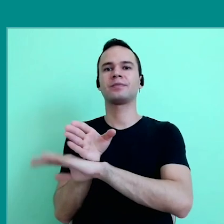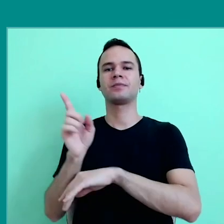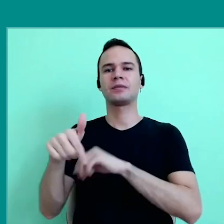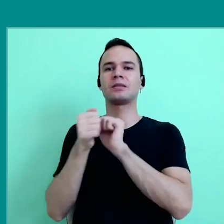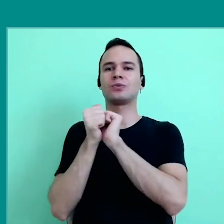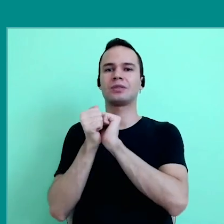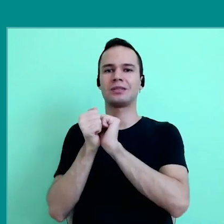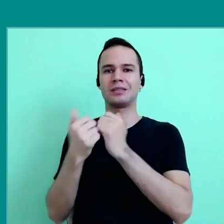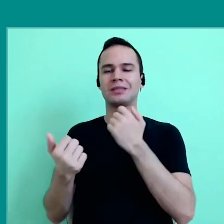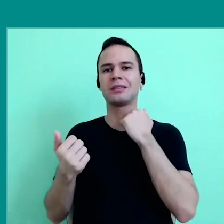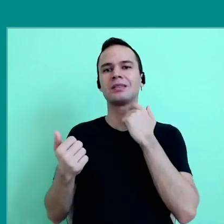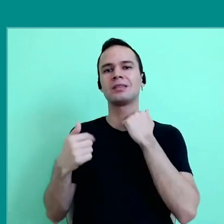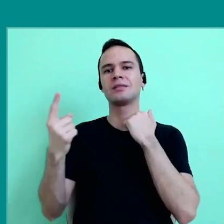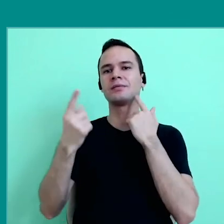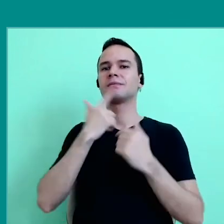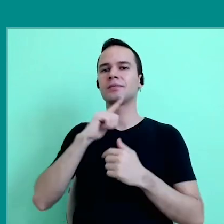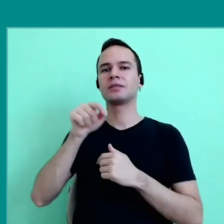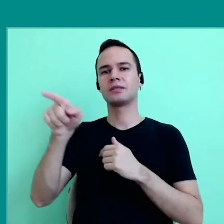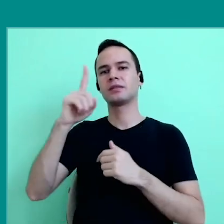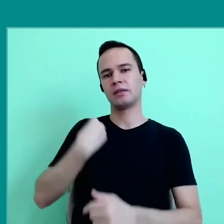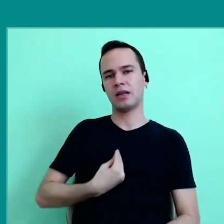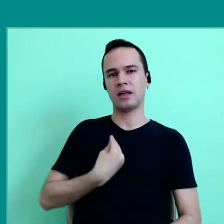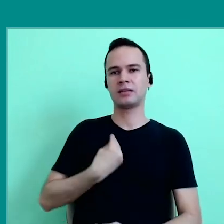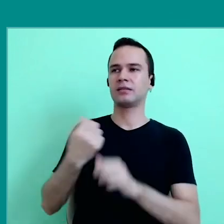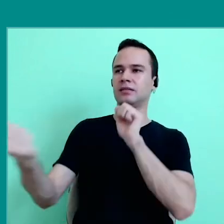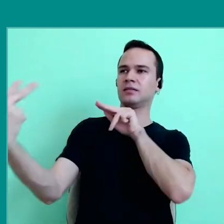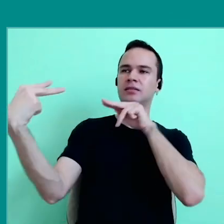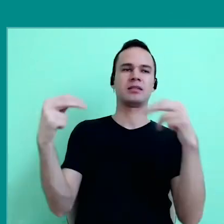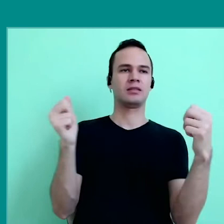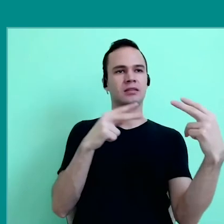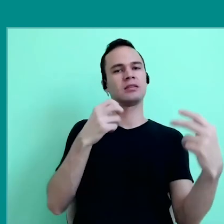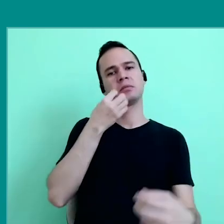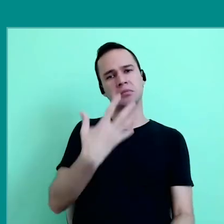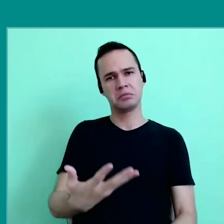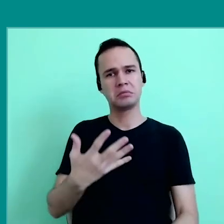to be together, to enjoy the privilege of presence, and I think maybe it's a good thing that's happening to us,